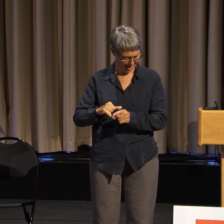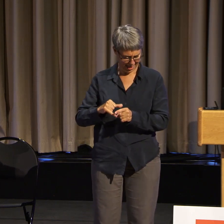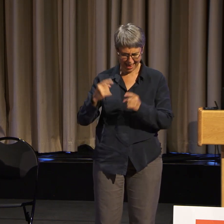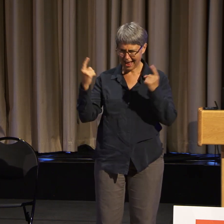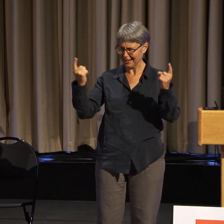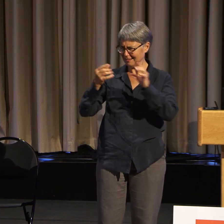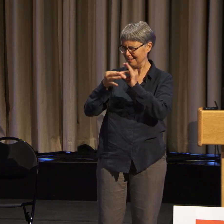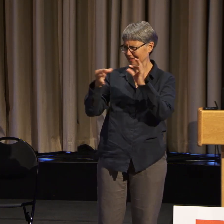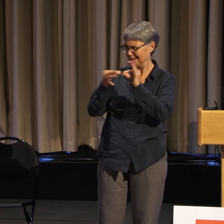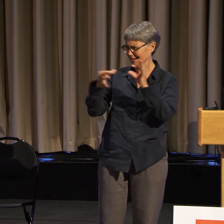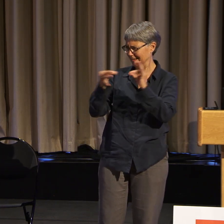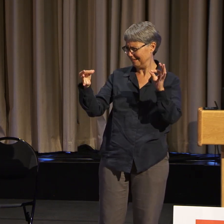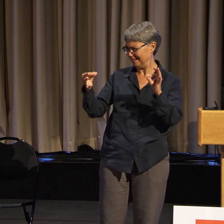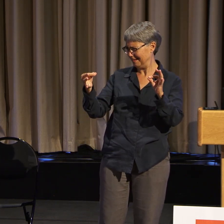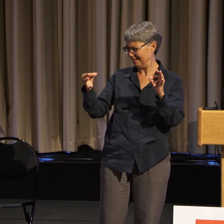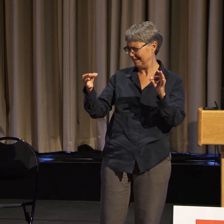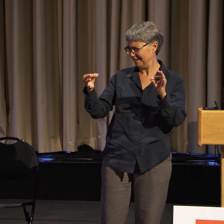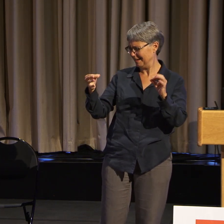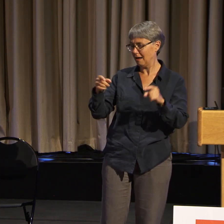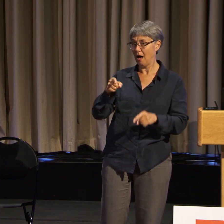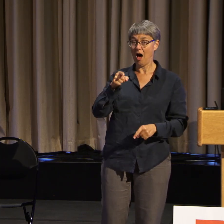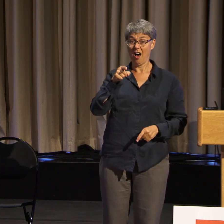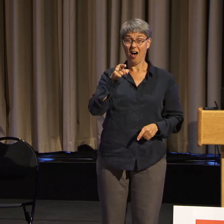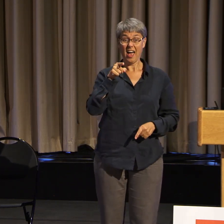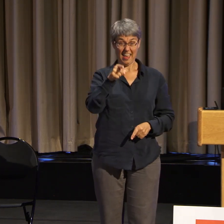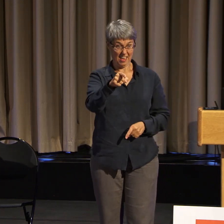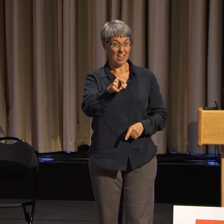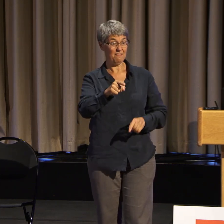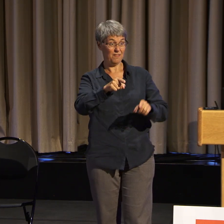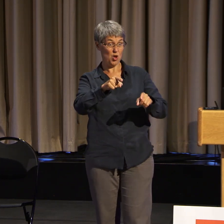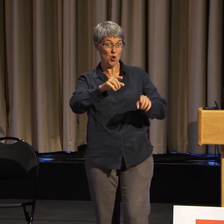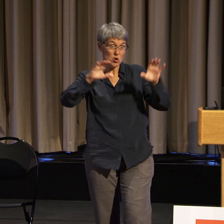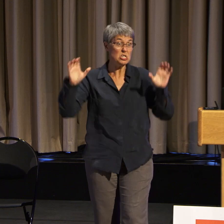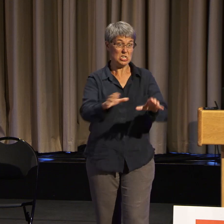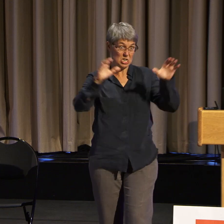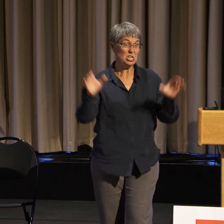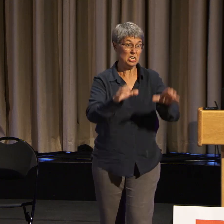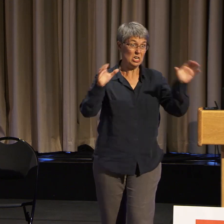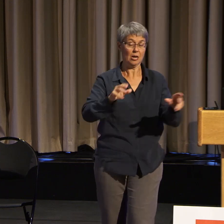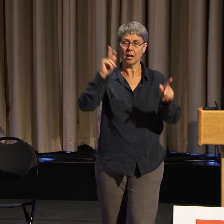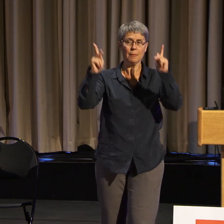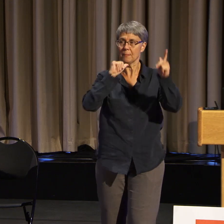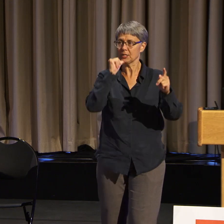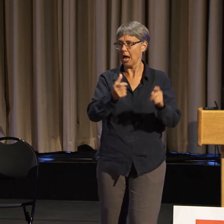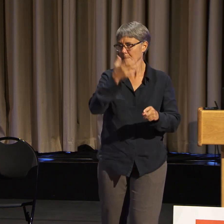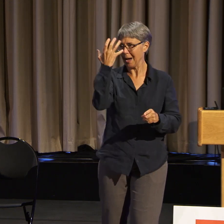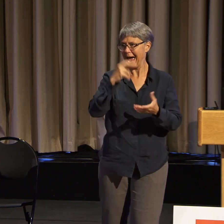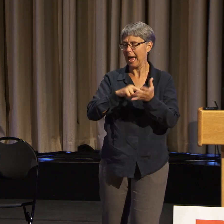If you're out there doing activism and all and people aren't angry with you, you're not doing something right.